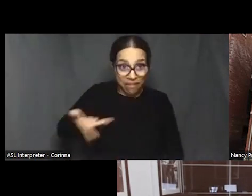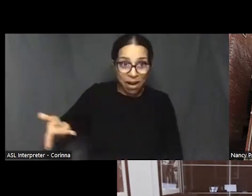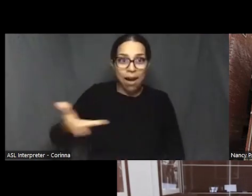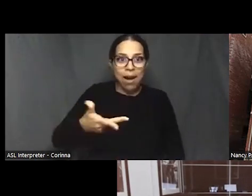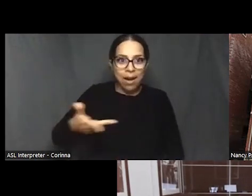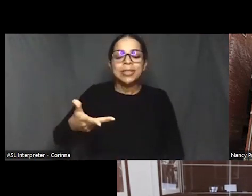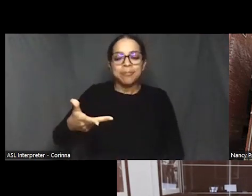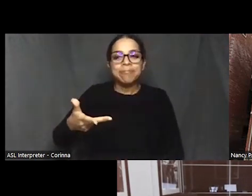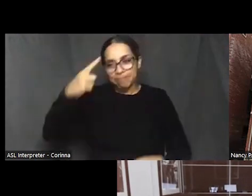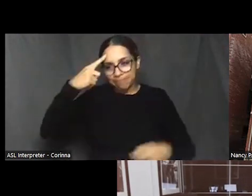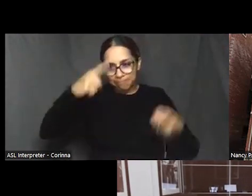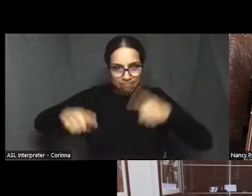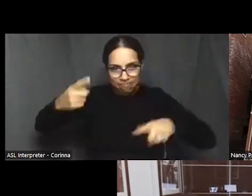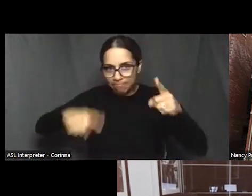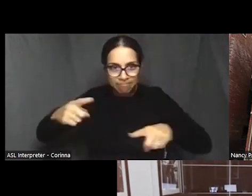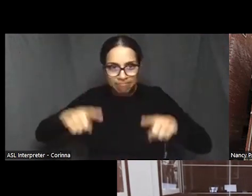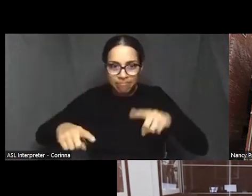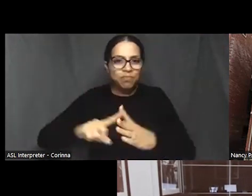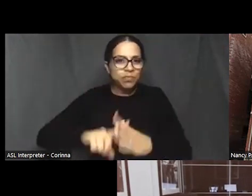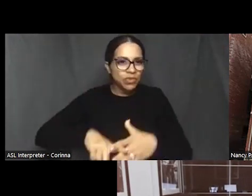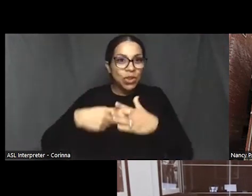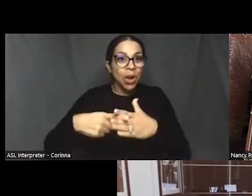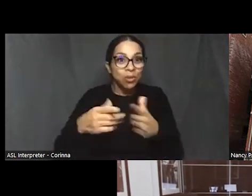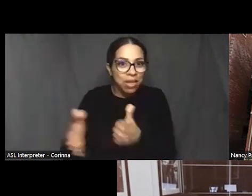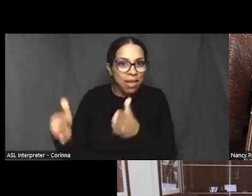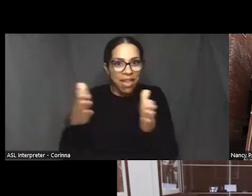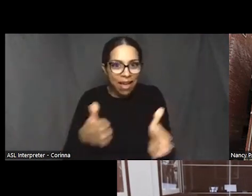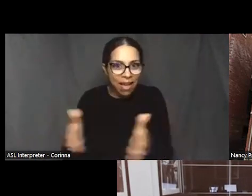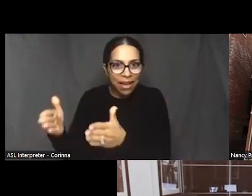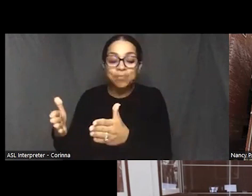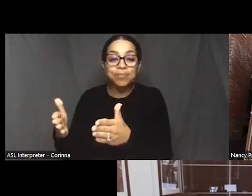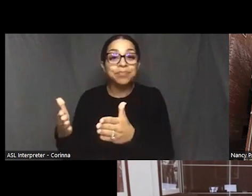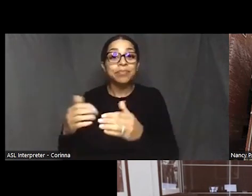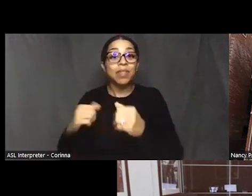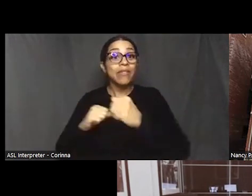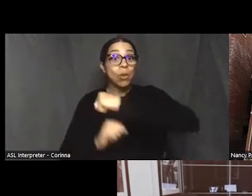This was this was this the framework of this was Rowan, his master's thesis.